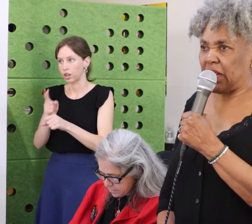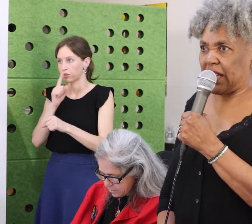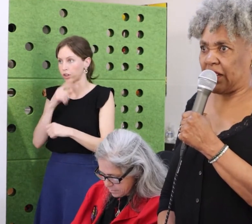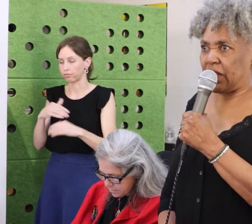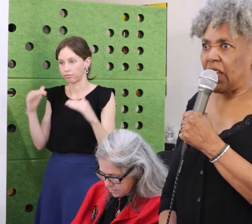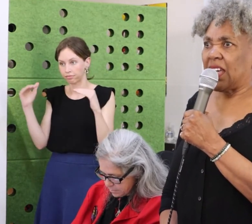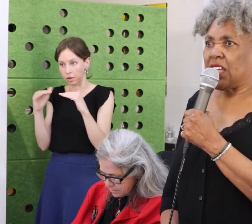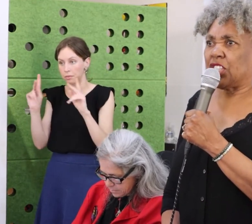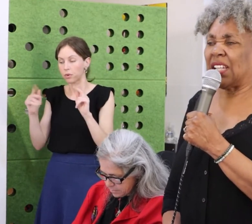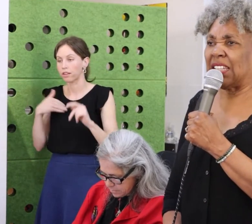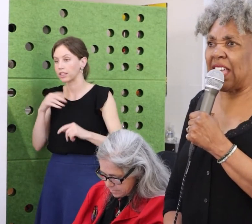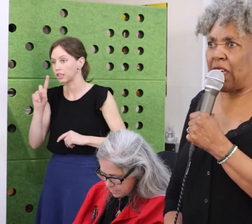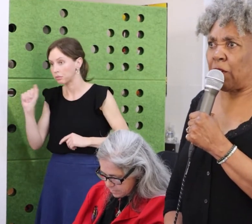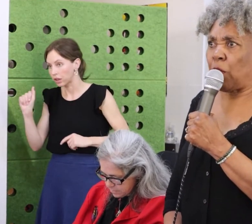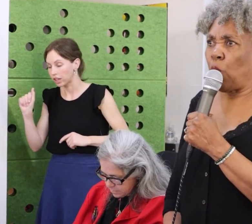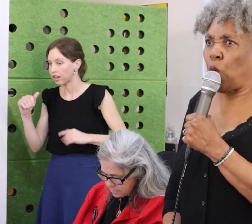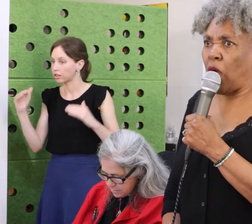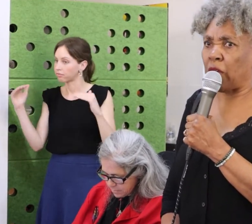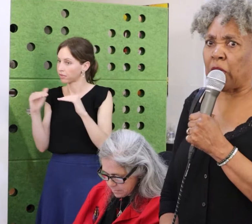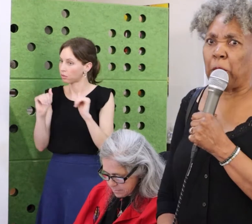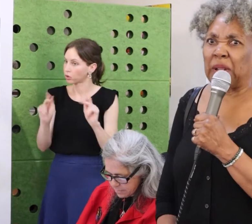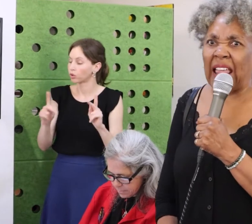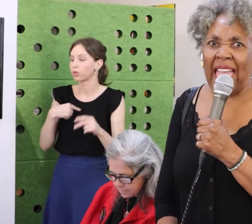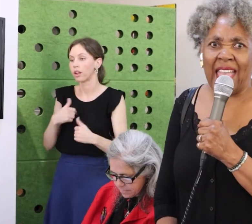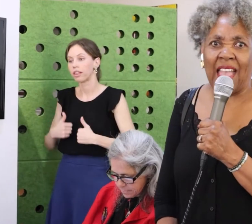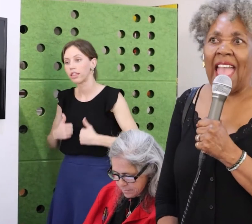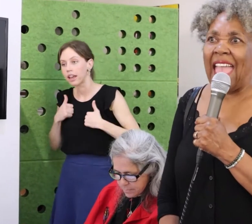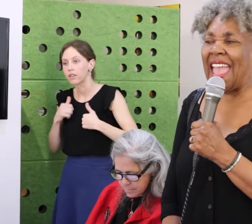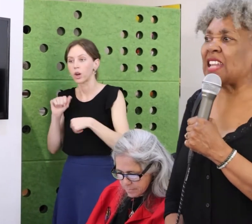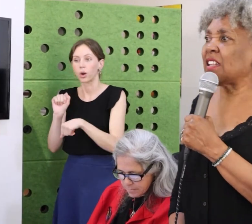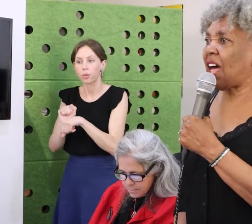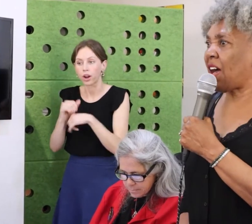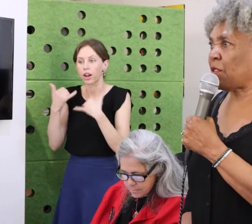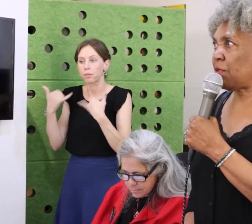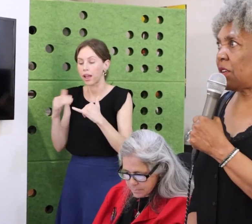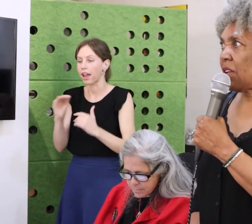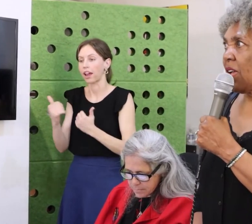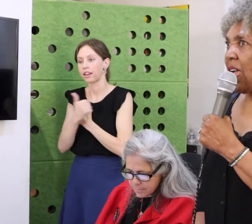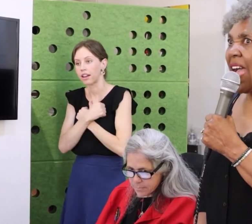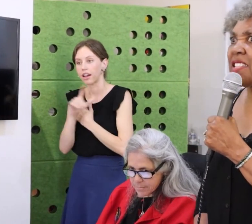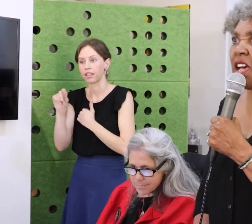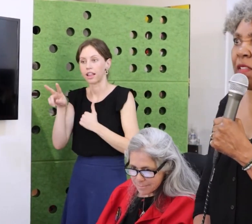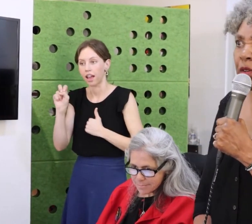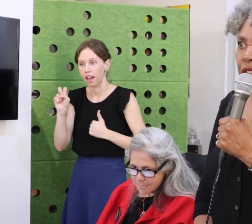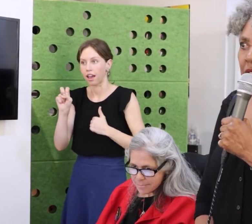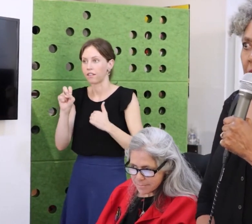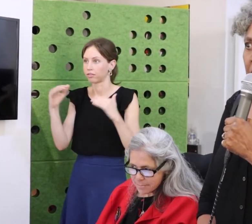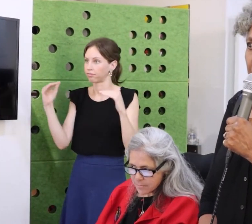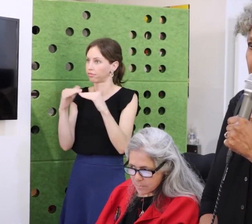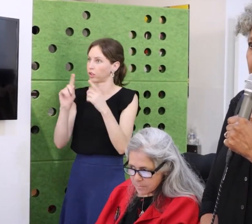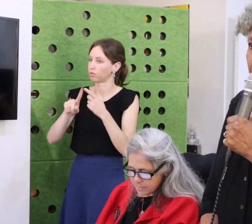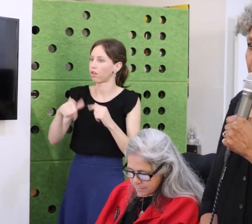all are benefited from the art world.